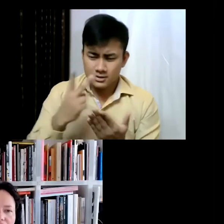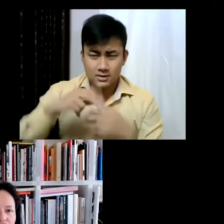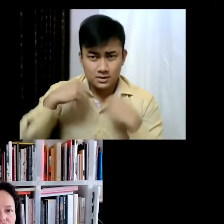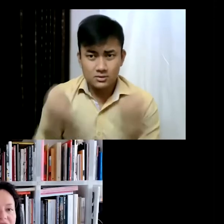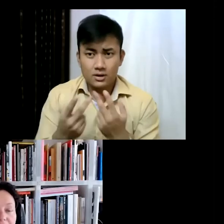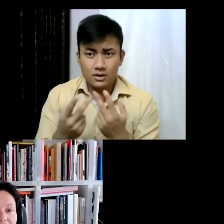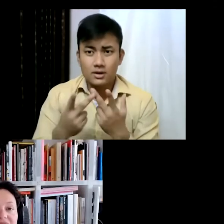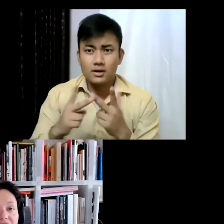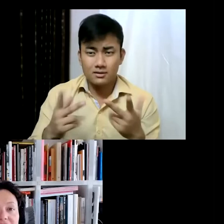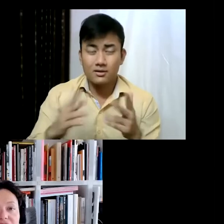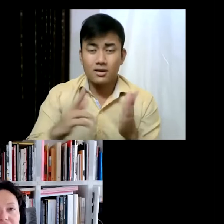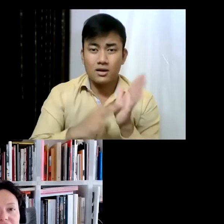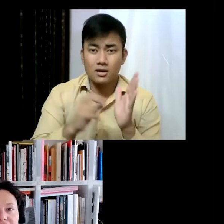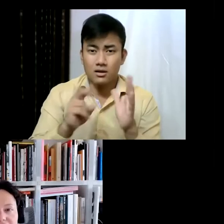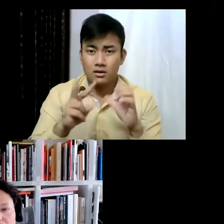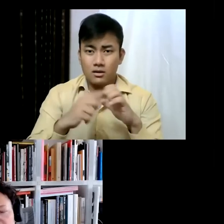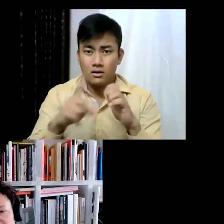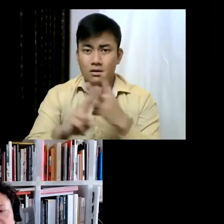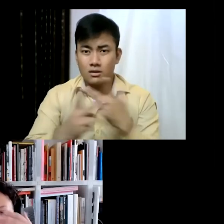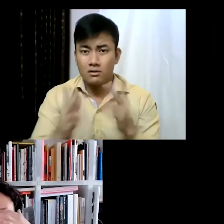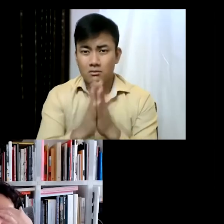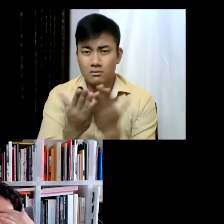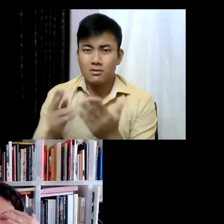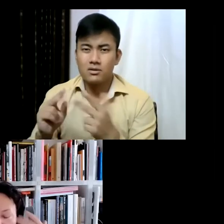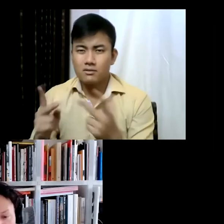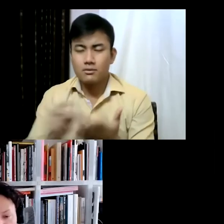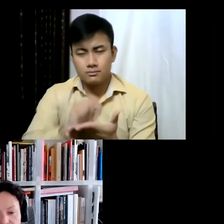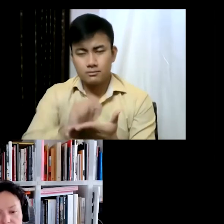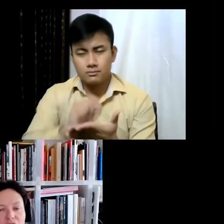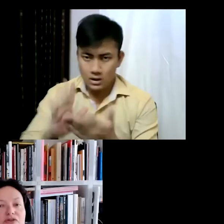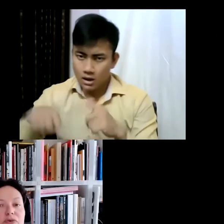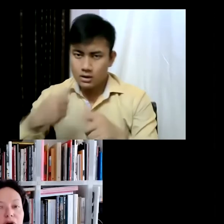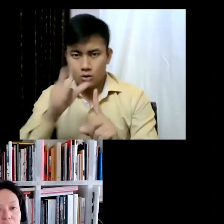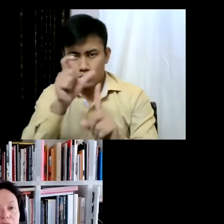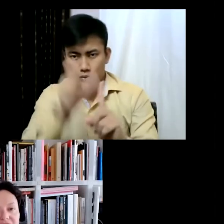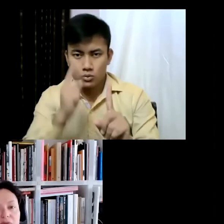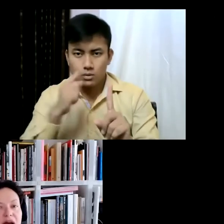so she's an amazing amazing writer. So I got to her but also because her books and